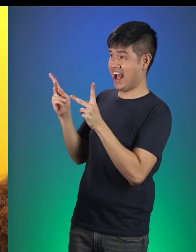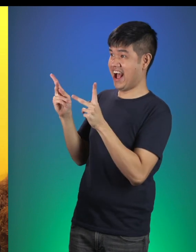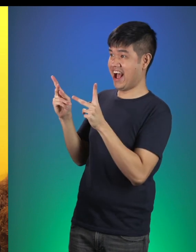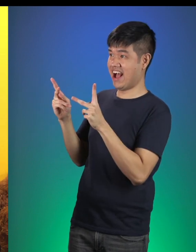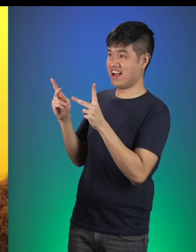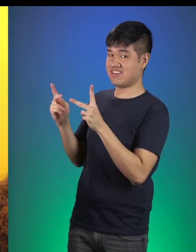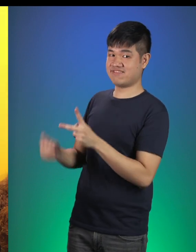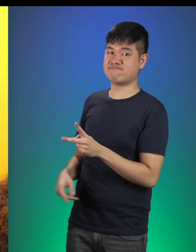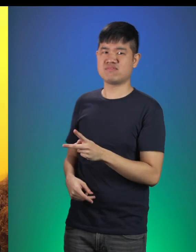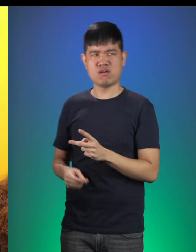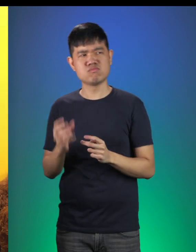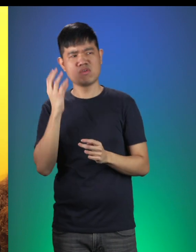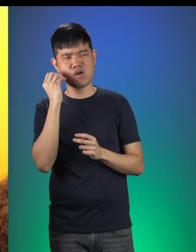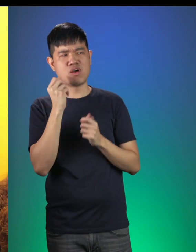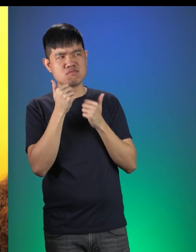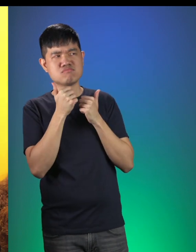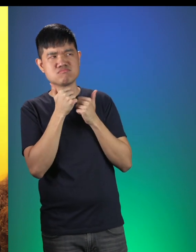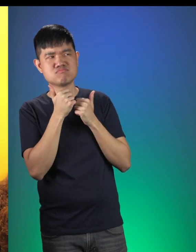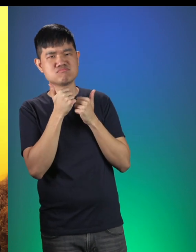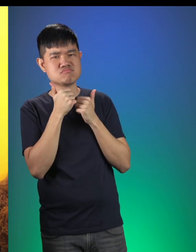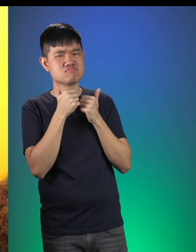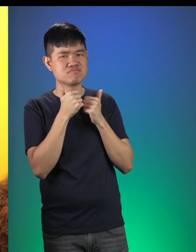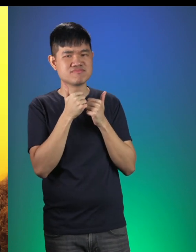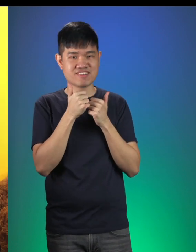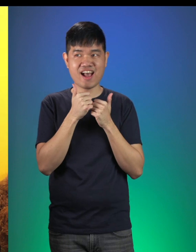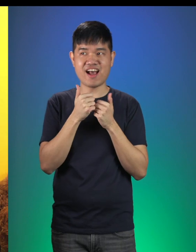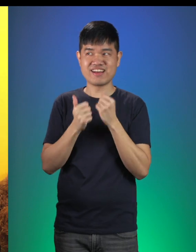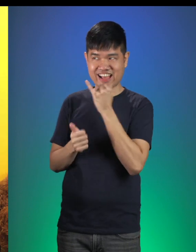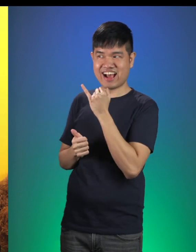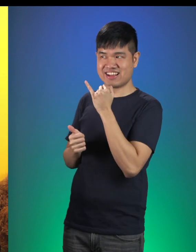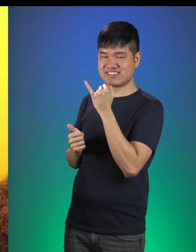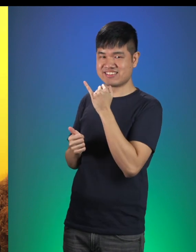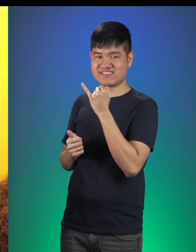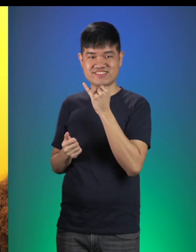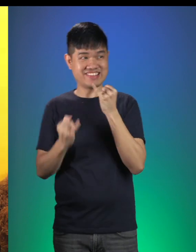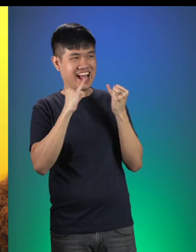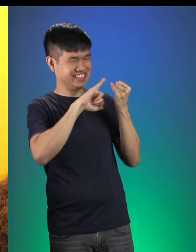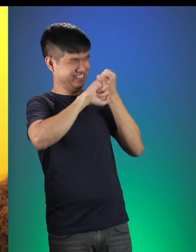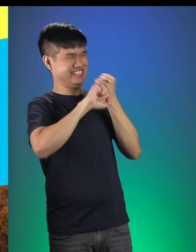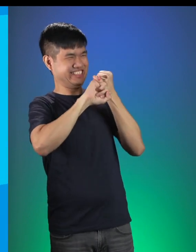BB Wolf: Sounds good actually. Little Red: Deal? BB Wolf: Deal!